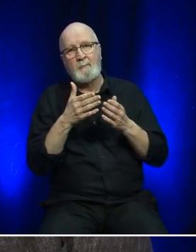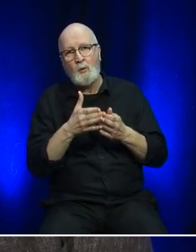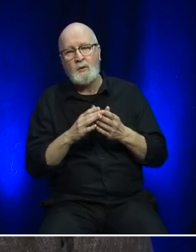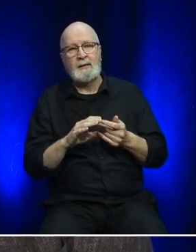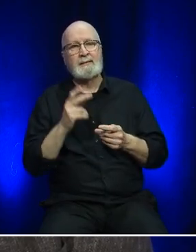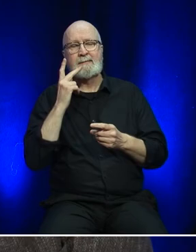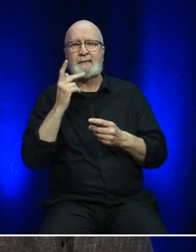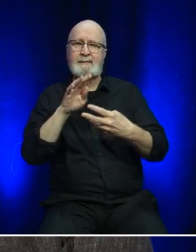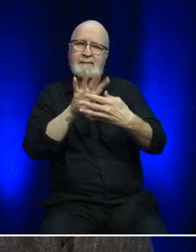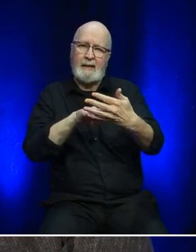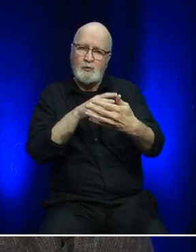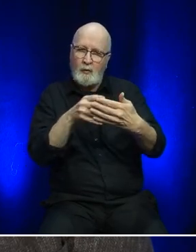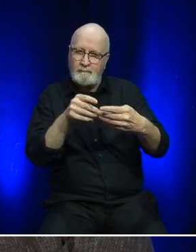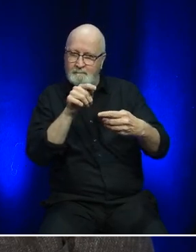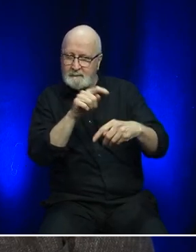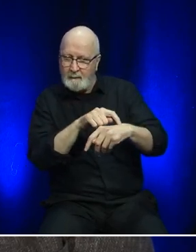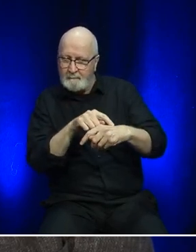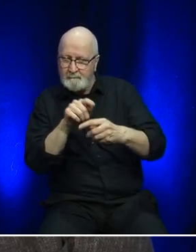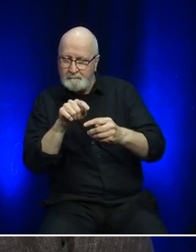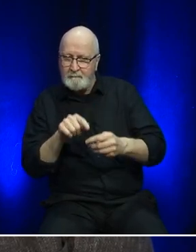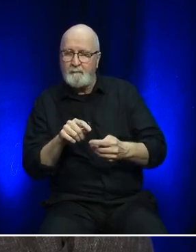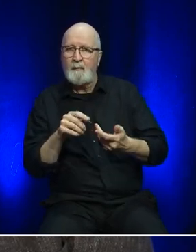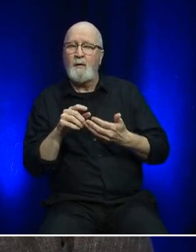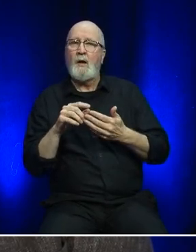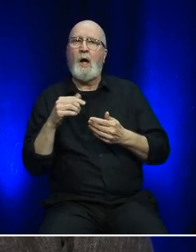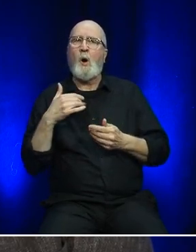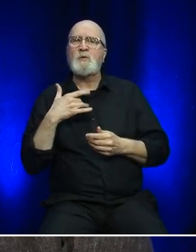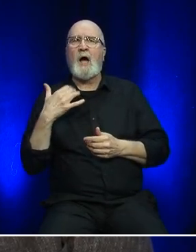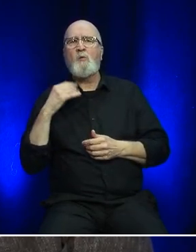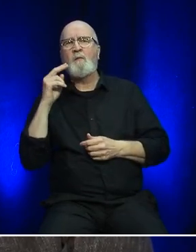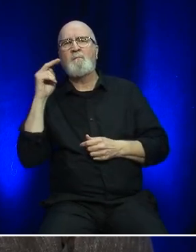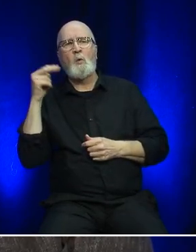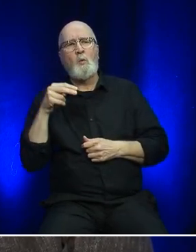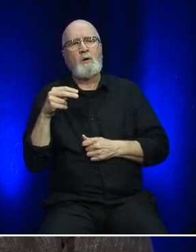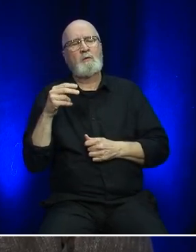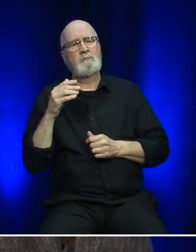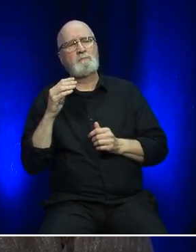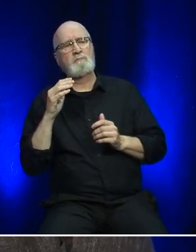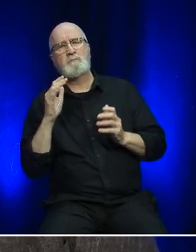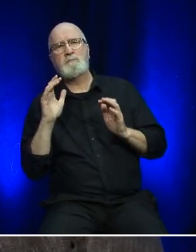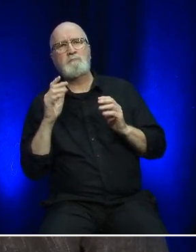we look at the fleet, we look at that from an operating cost perspective. So we make